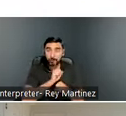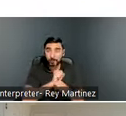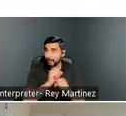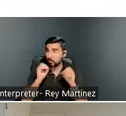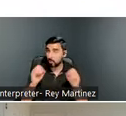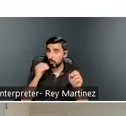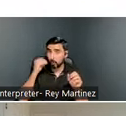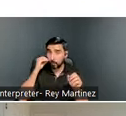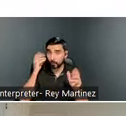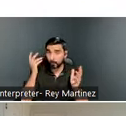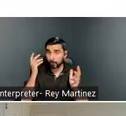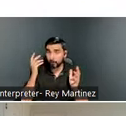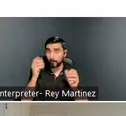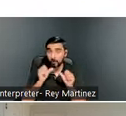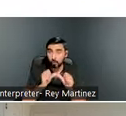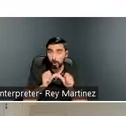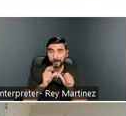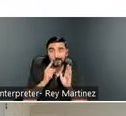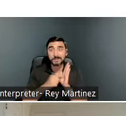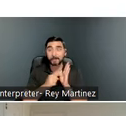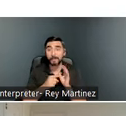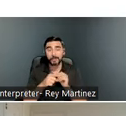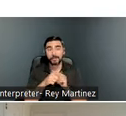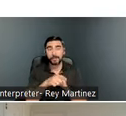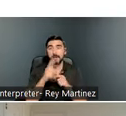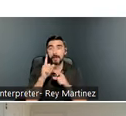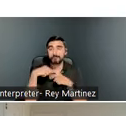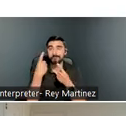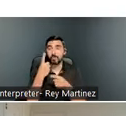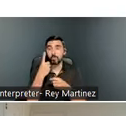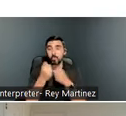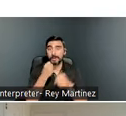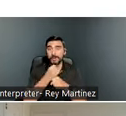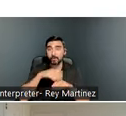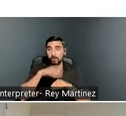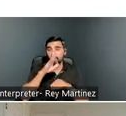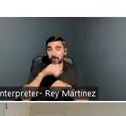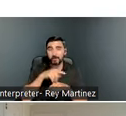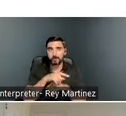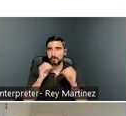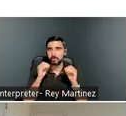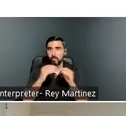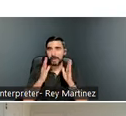folks that are a year or more out on the streets or unhoused. Once we feel